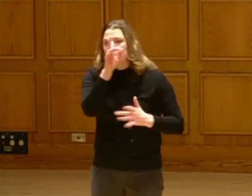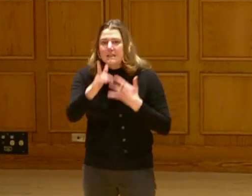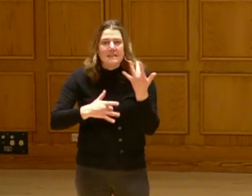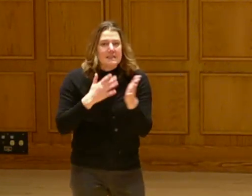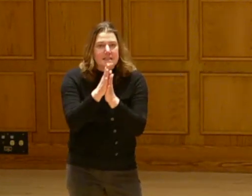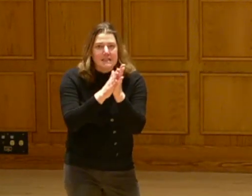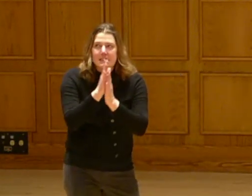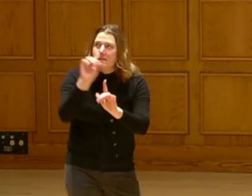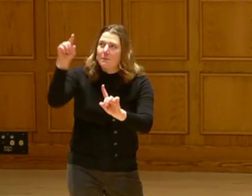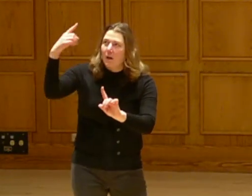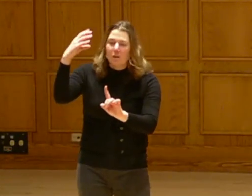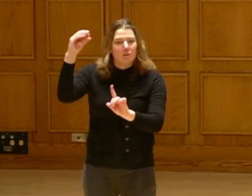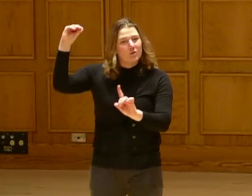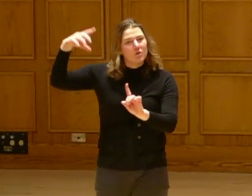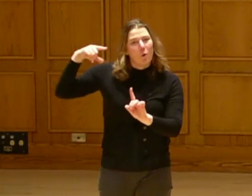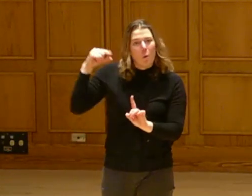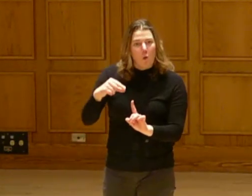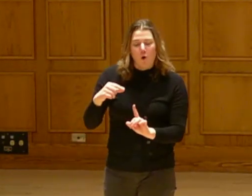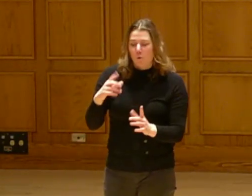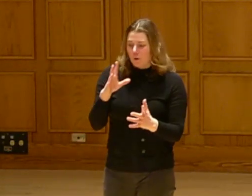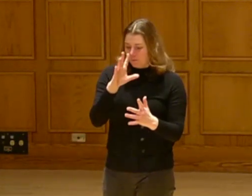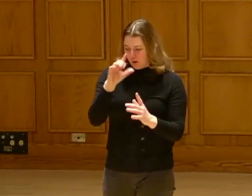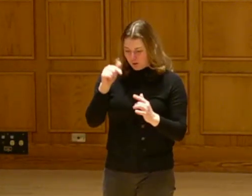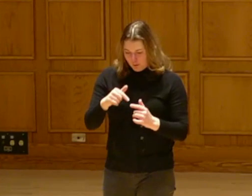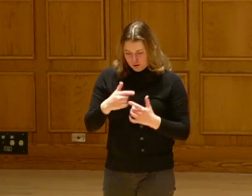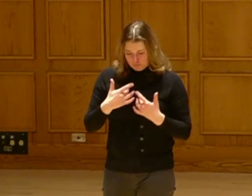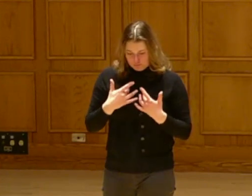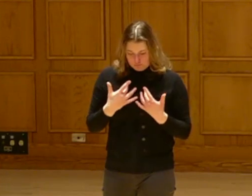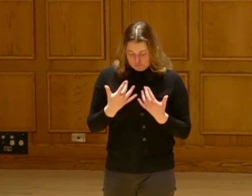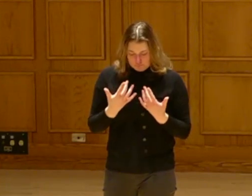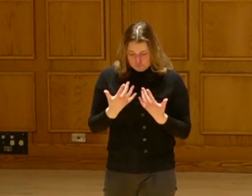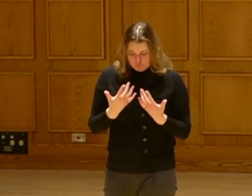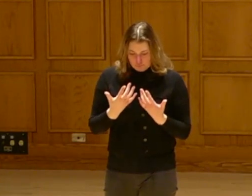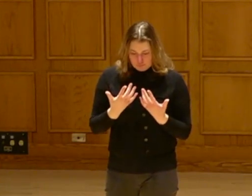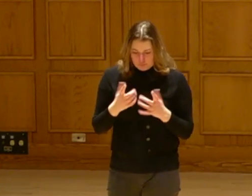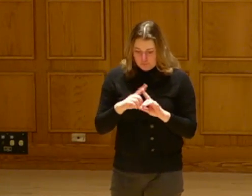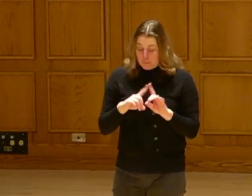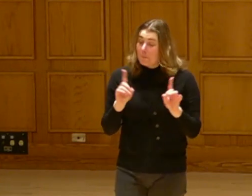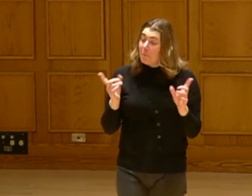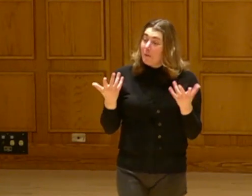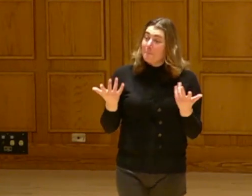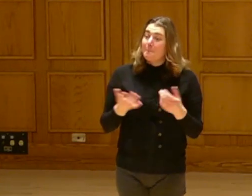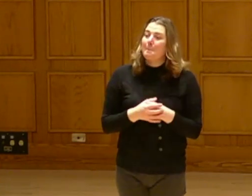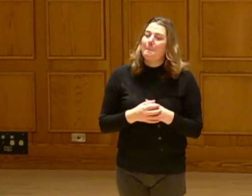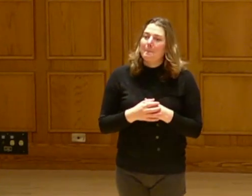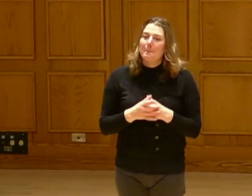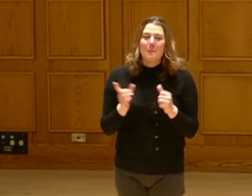I get long winded and passionate about solar and especially when I'm talking about it.